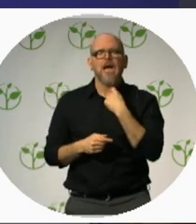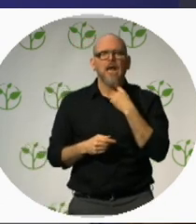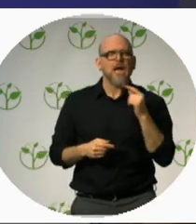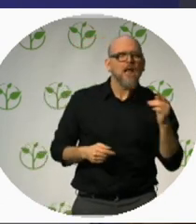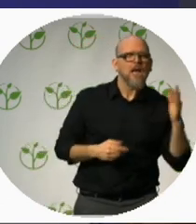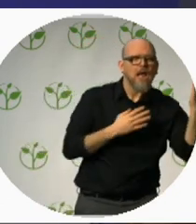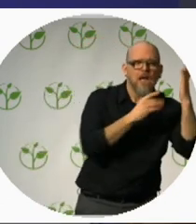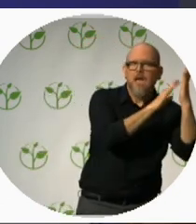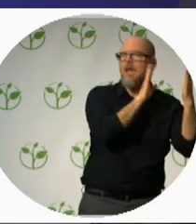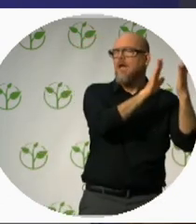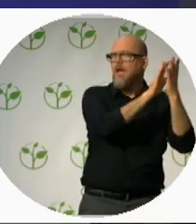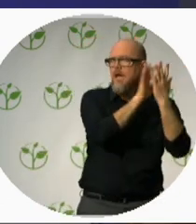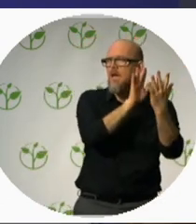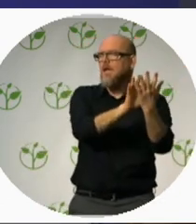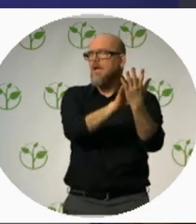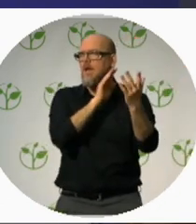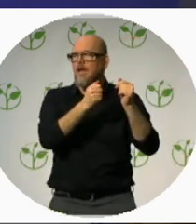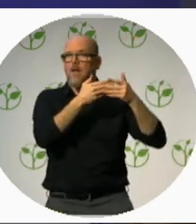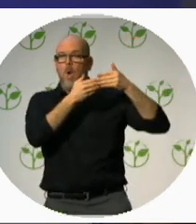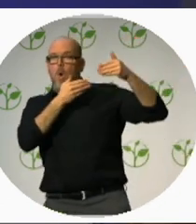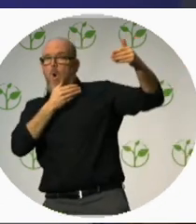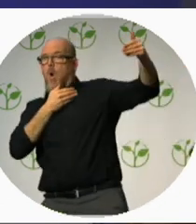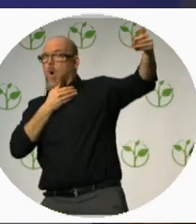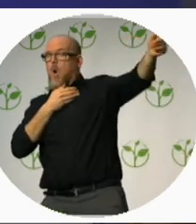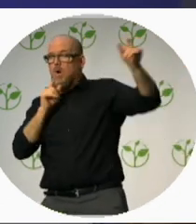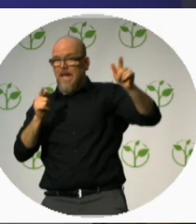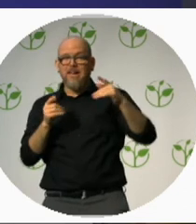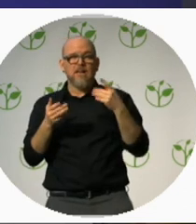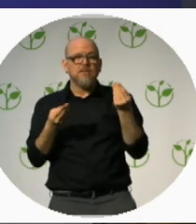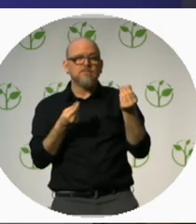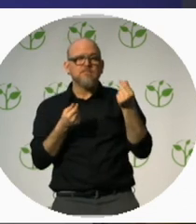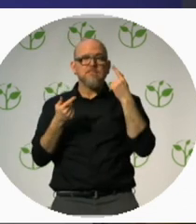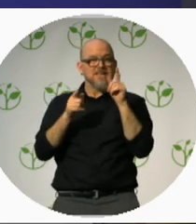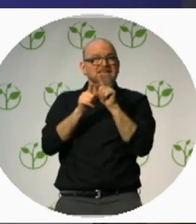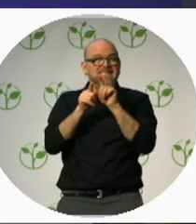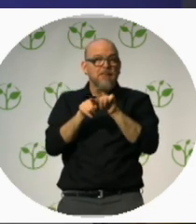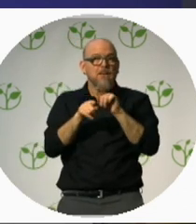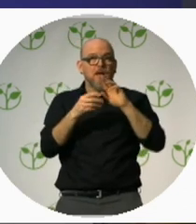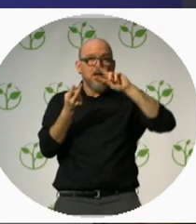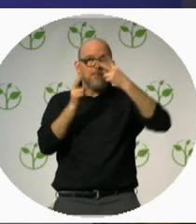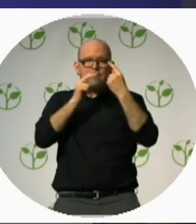It is a new way to see. Professor Gordon Dutton: A number of research projects have shown that people who are blind